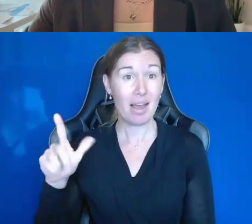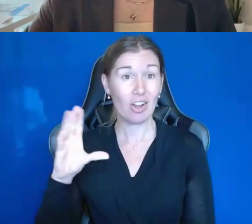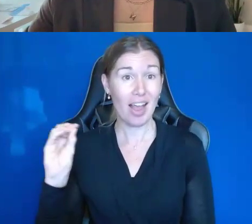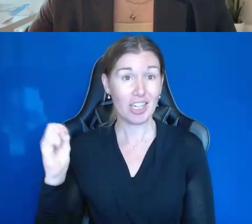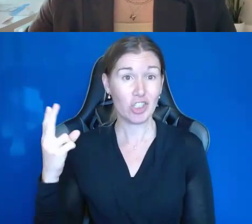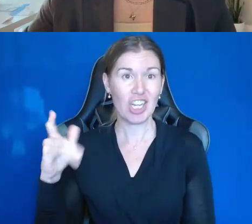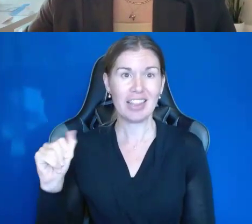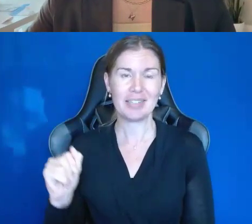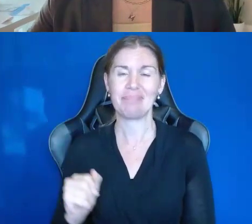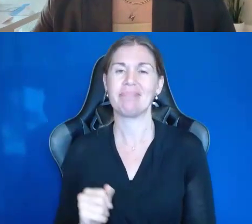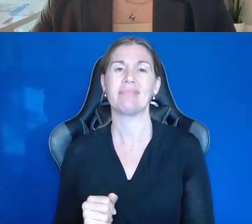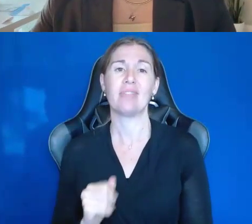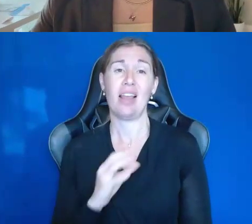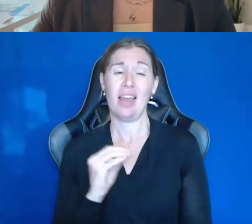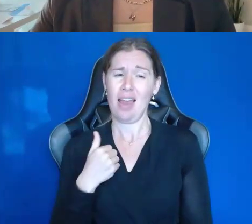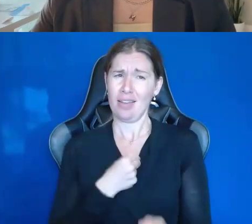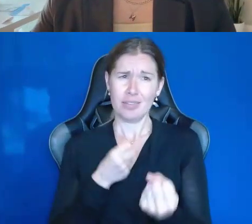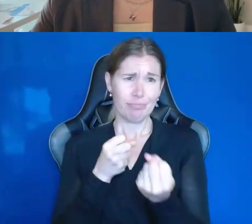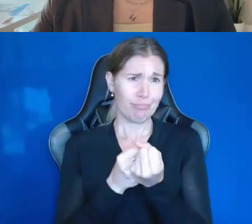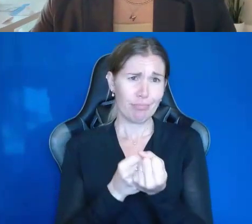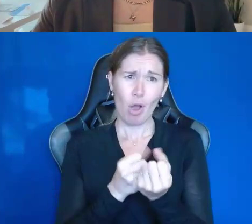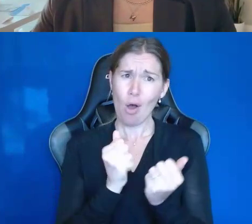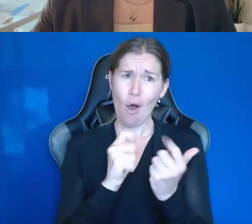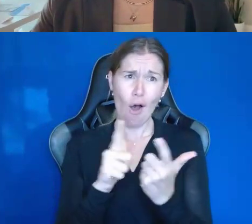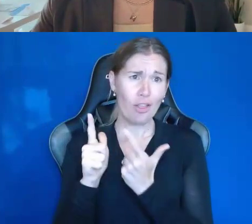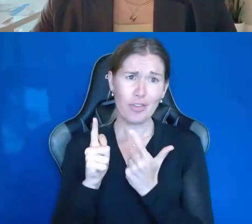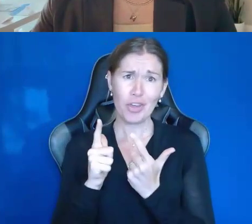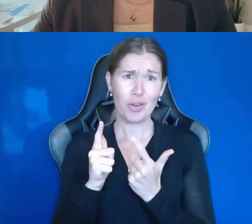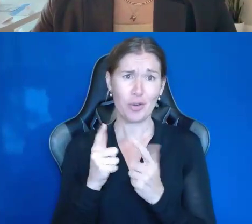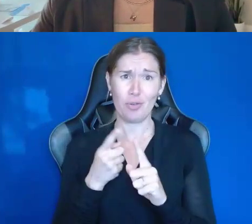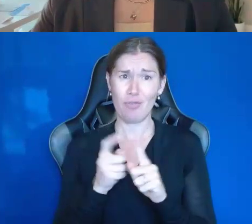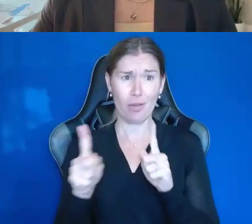I support all of you from afar, all the way from Iowa.